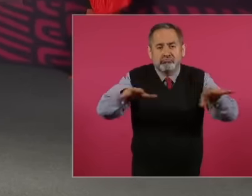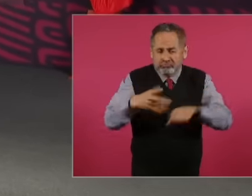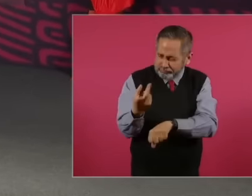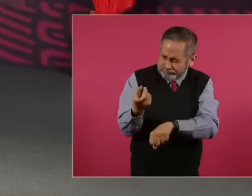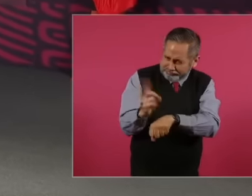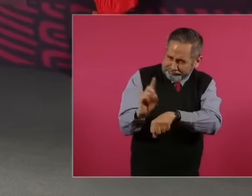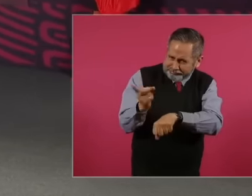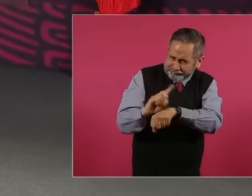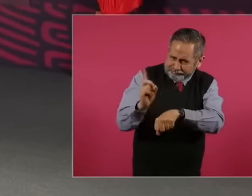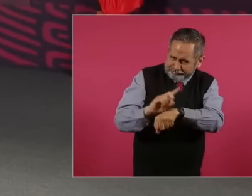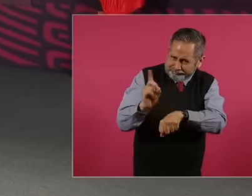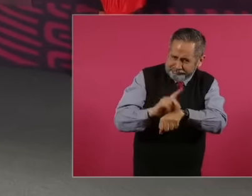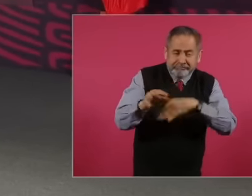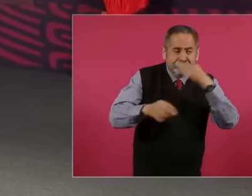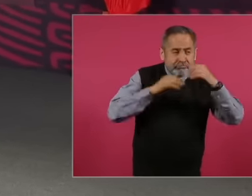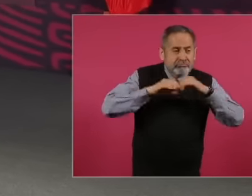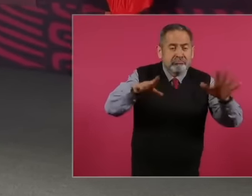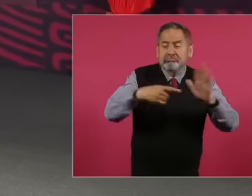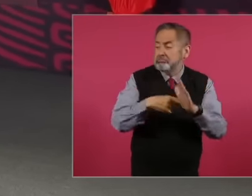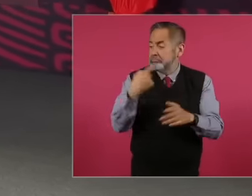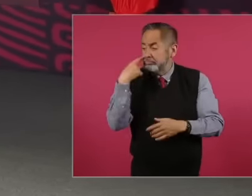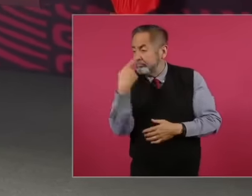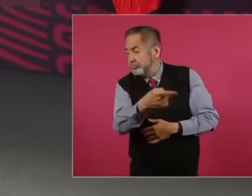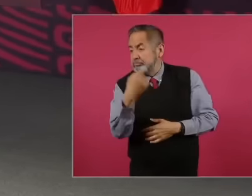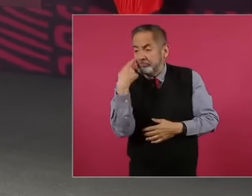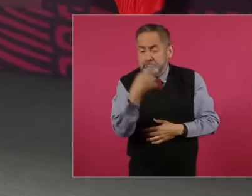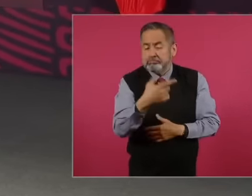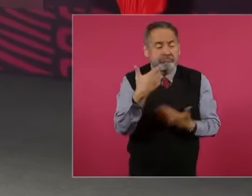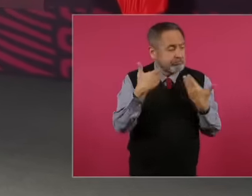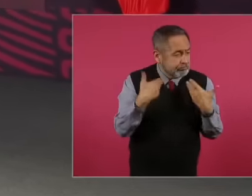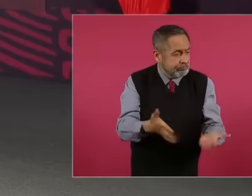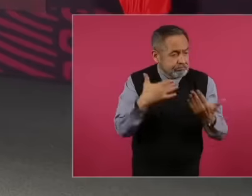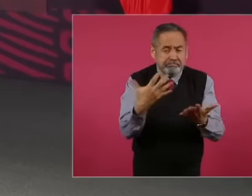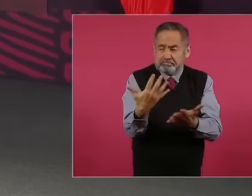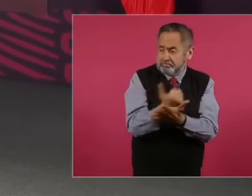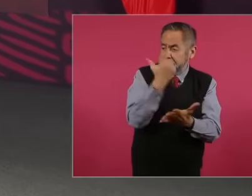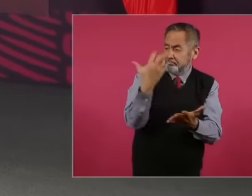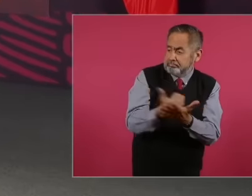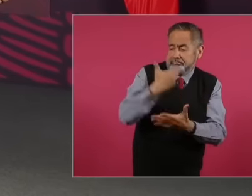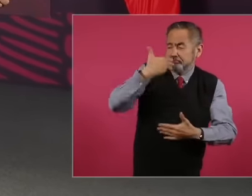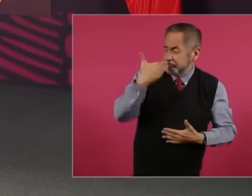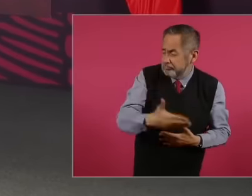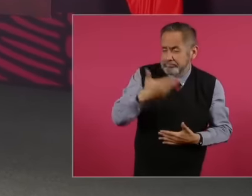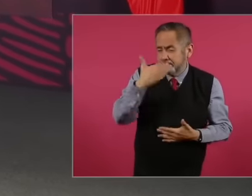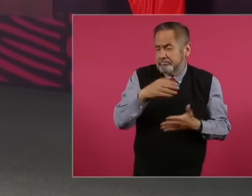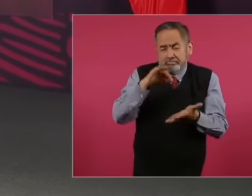day, there was no way that he didn't